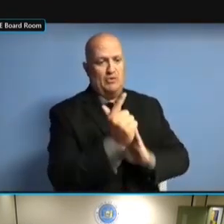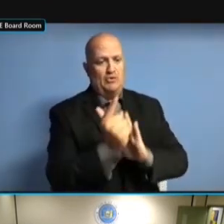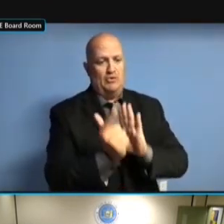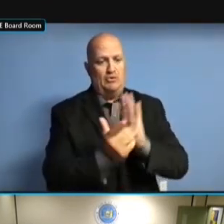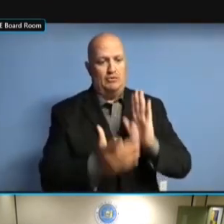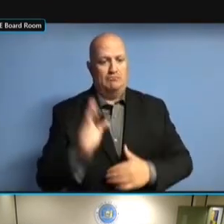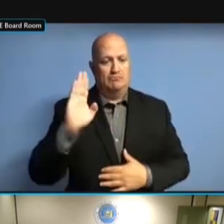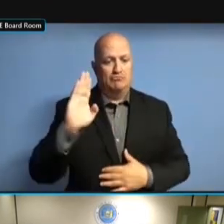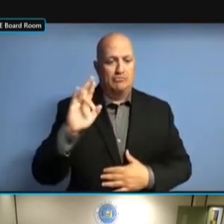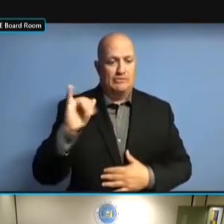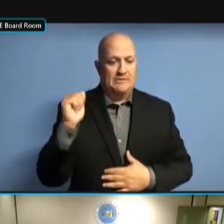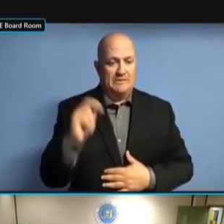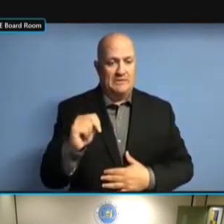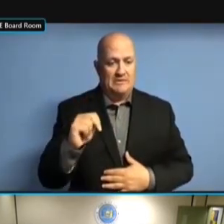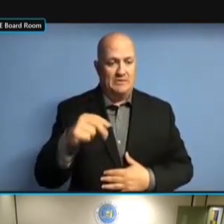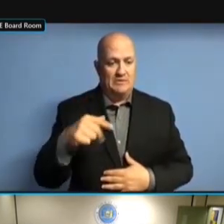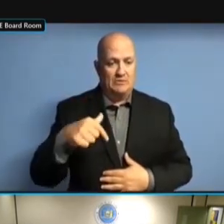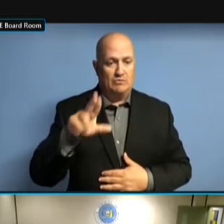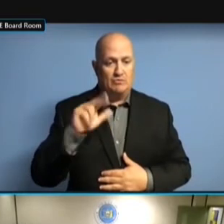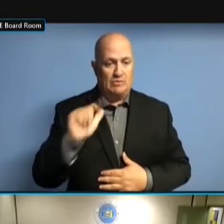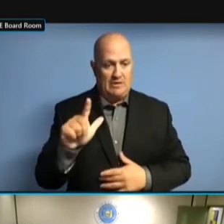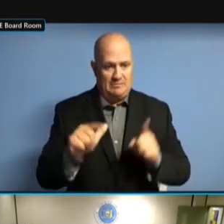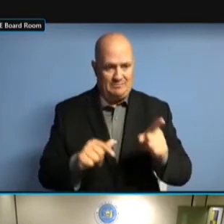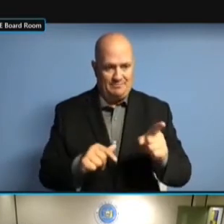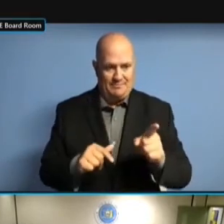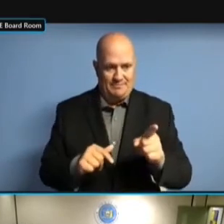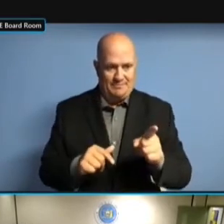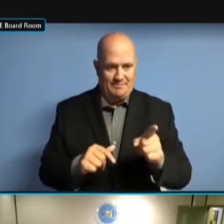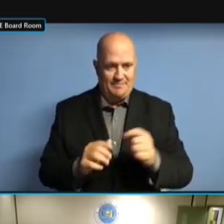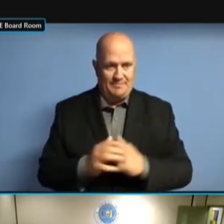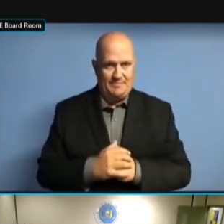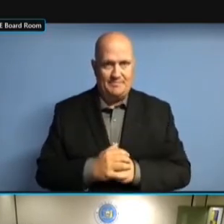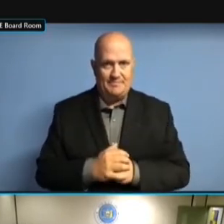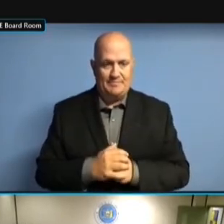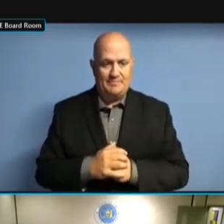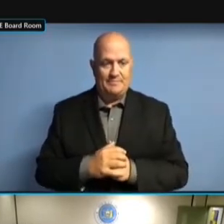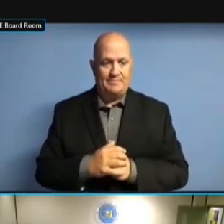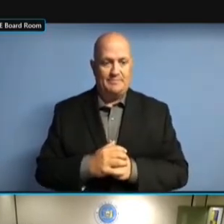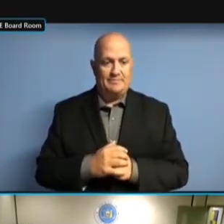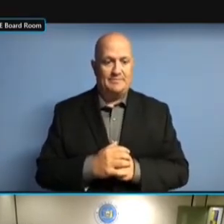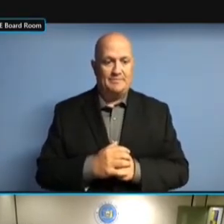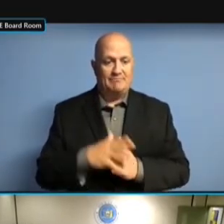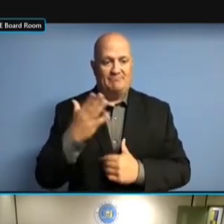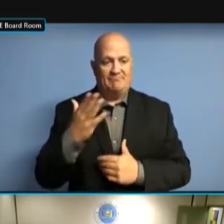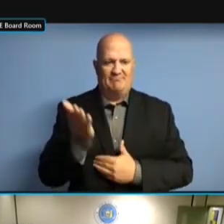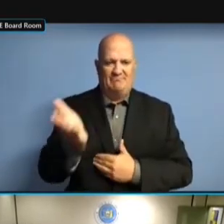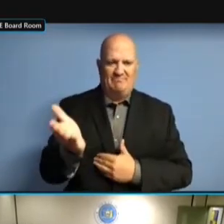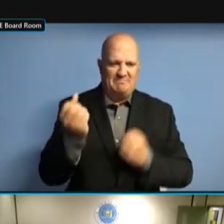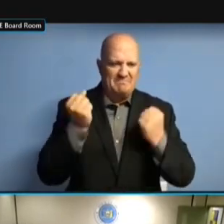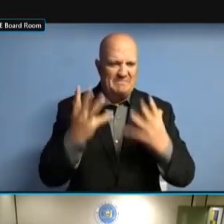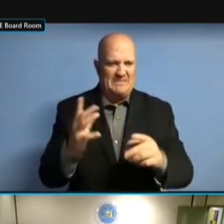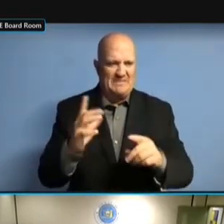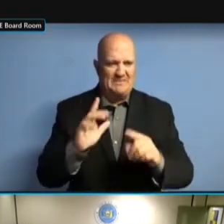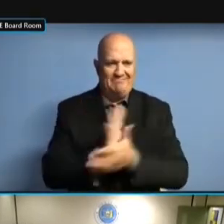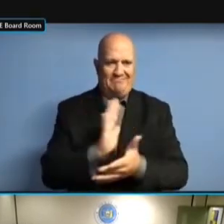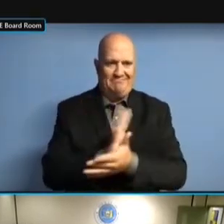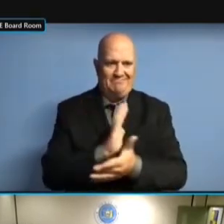WE'VE PREPARED A LOT OF THE DOCUMENTS THAT WILL BE PRESENTED DOCUMENTS THAT WILL BE PRESENTED DOCUMENTS THAT WILL BE PRESENTED AT DOCUMENTS THAT WILL BE PRESENTED AT THE DOCUMENTS THAT WILL BE PRESENTED AT THE CONFERENCE DOCUMENTS THAT WILL BE PRESENTED AT THE CONFERENCE INCLUDING DOCUMENTS THAT WILL BE PRESENTED AT THE CONFERENCE INCLUDING THE AT THE CONFERENCE INCLUDING THE AT THE CONFERENCE INCLUDING THE LEGAL AT THE CONFERENCE INCLUDING THE LEGAL UPDATES, AT THE CONFERENCE INCLUDING THE LEGAL UPDATES, THE AT THE CONFERENCE INCLUDING THE LEGAL UPDATES, THE LEGISLATIVE LEGAL UPDATES, THE LEGISLATIVE LEGAL UPDATES, THE LEGISLATIVE UPDATES, LEGAL UPDATES, THE LEGISLATIVE UPDATES, LESSONS